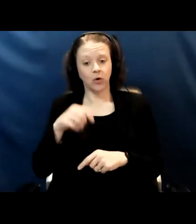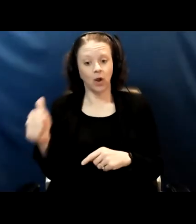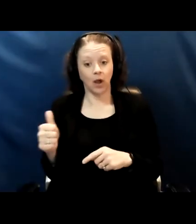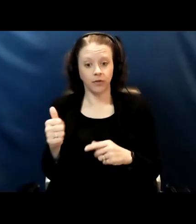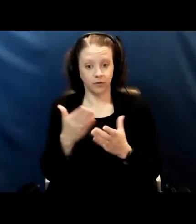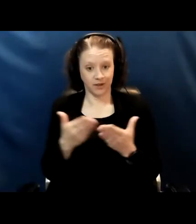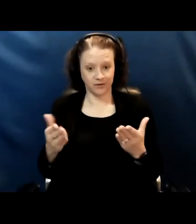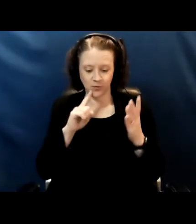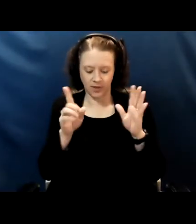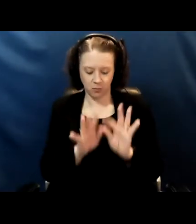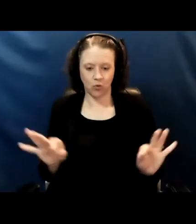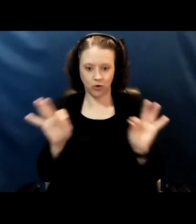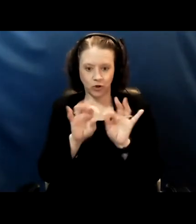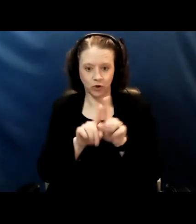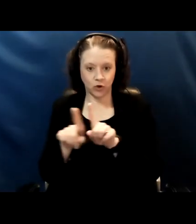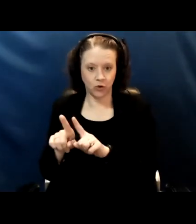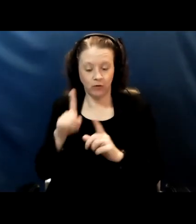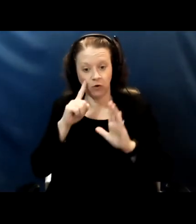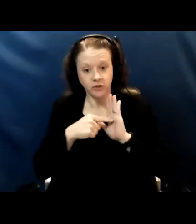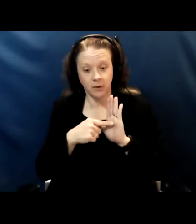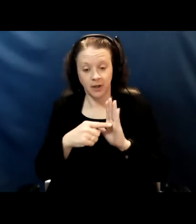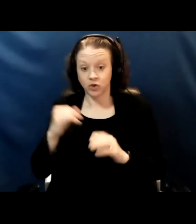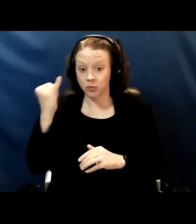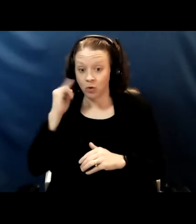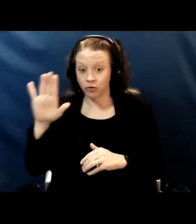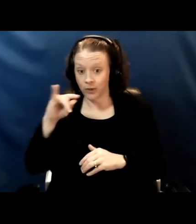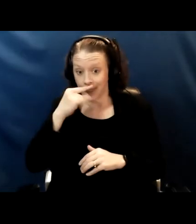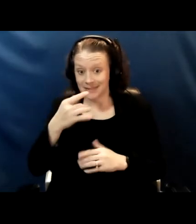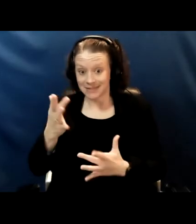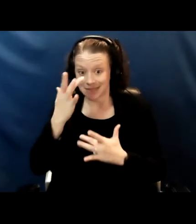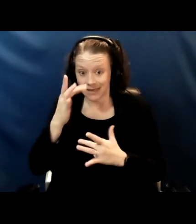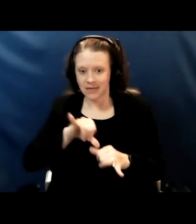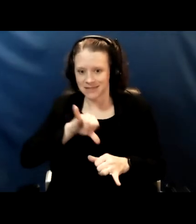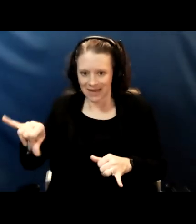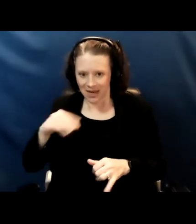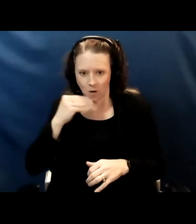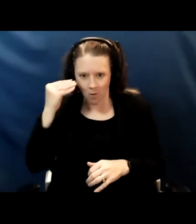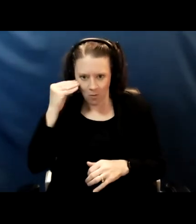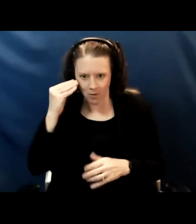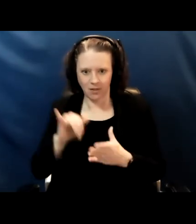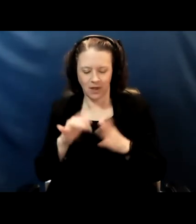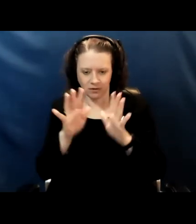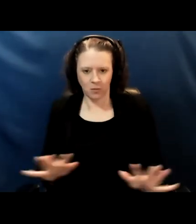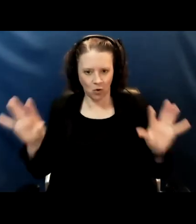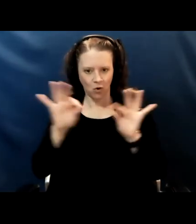So the keeping the kid home if they're sick is gonna be extra important in an early childhood education center